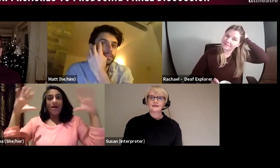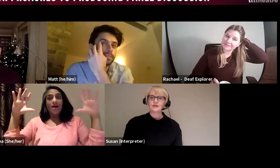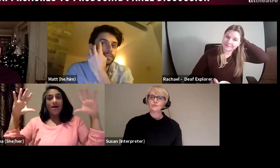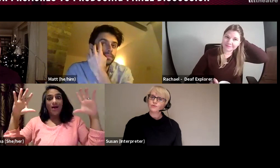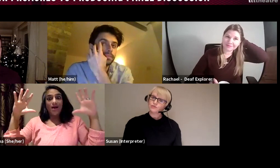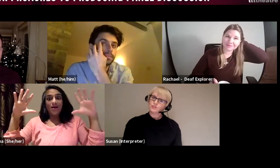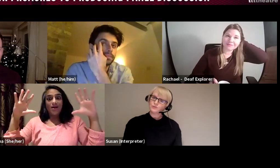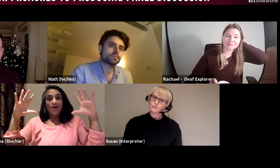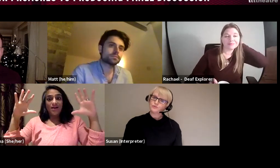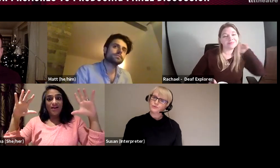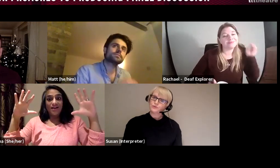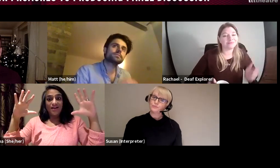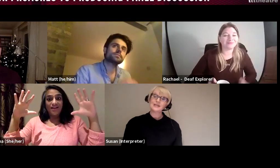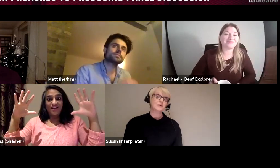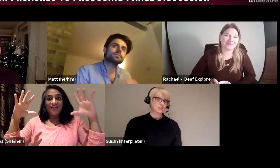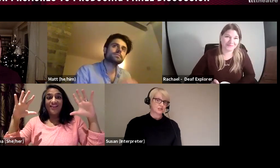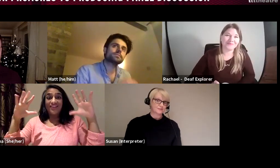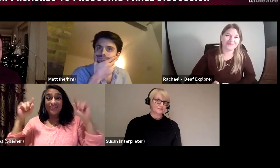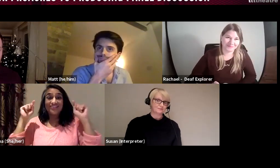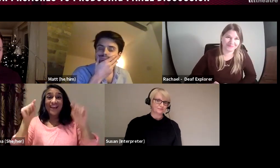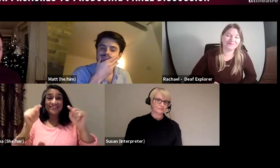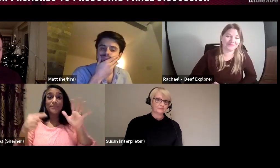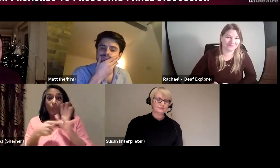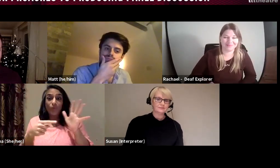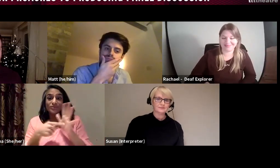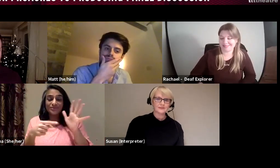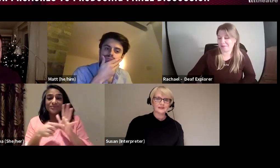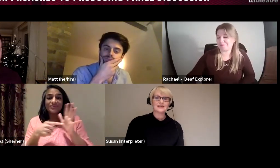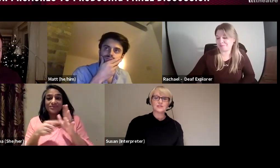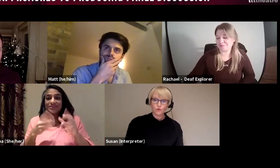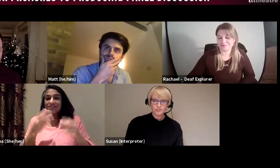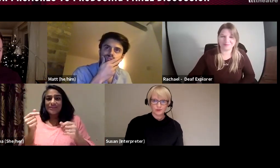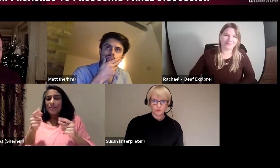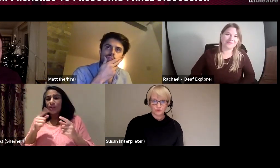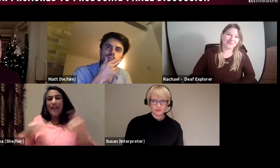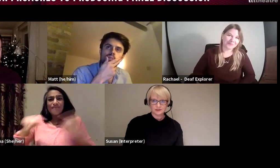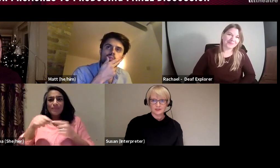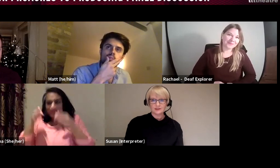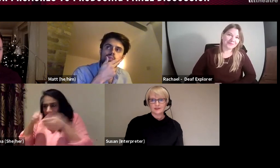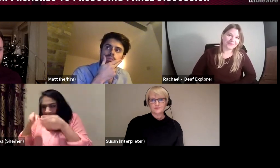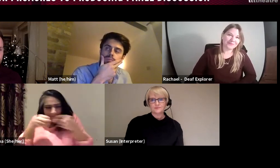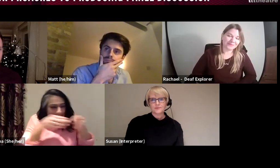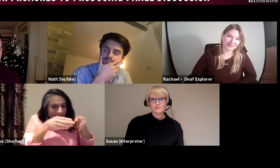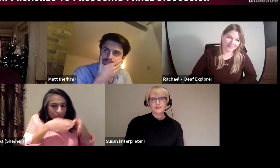And you are also responsible for the big picture. That is also important. Because